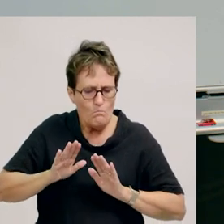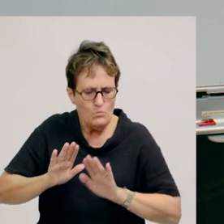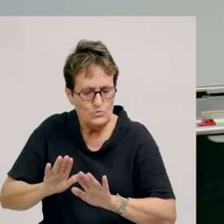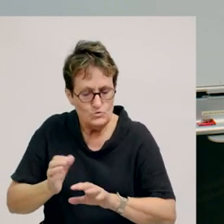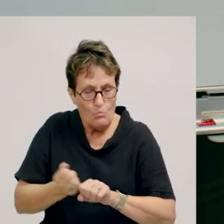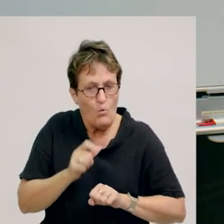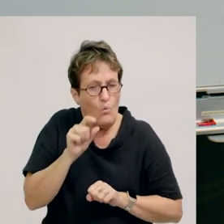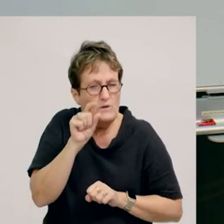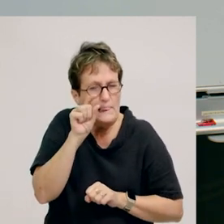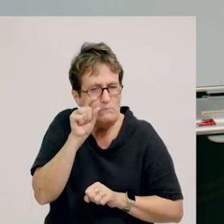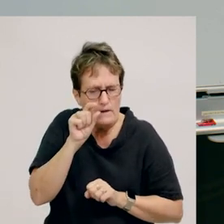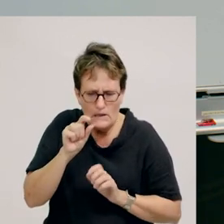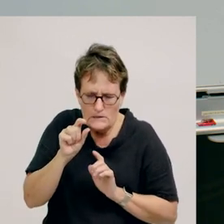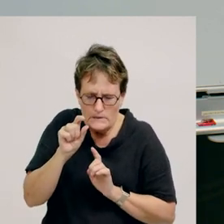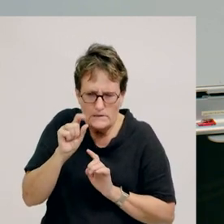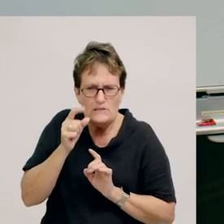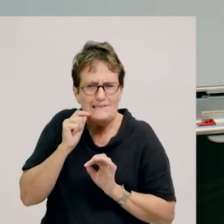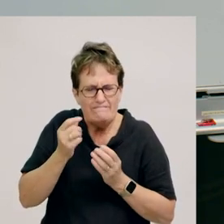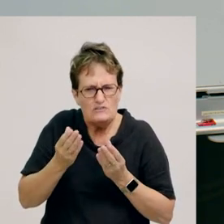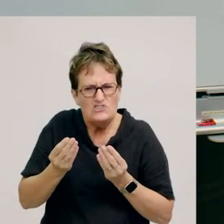When do you need to be really gentle?